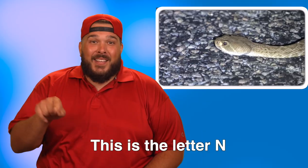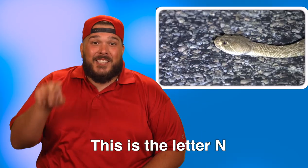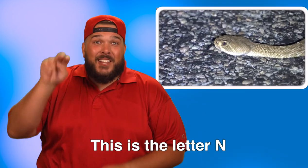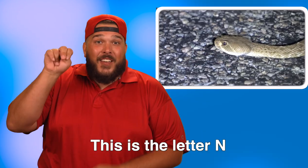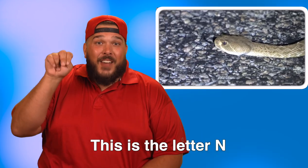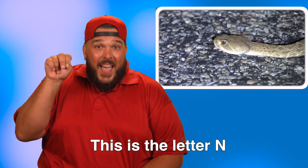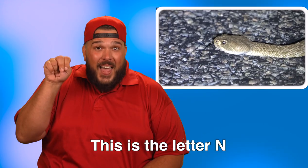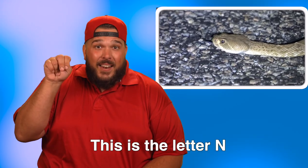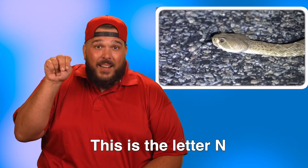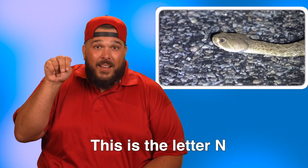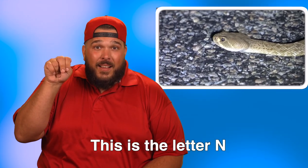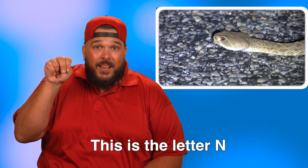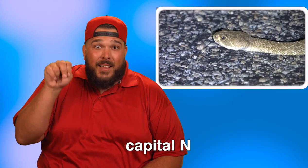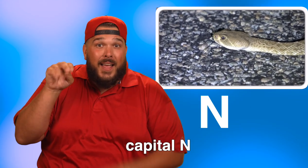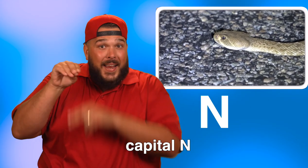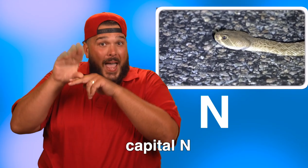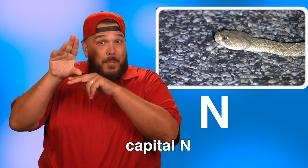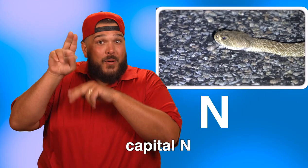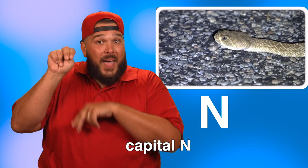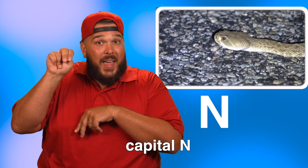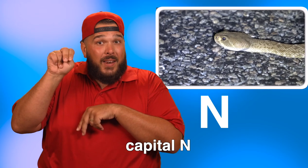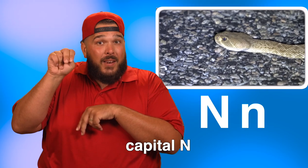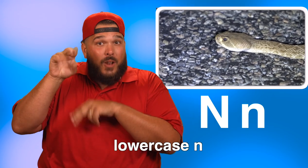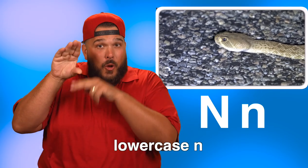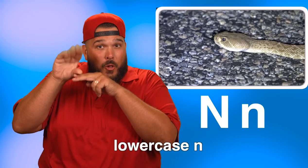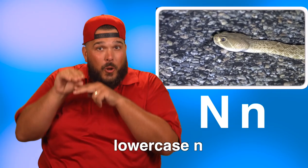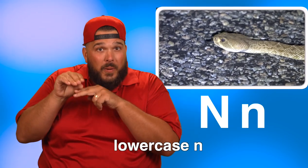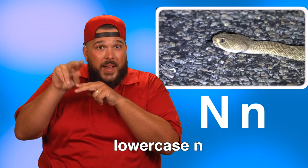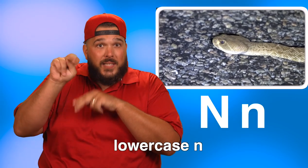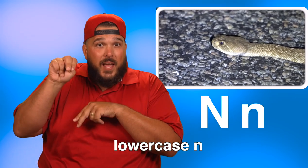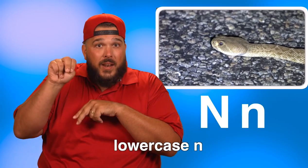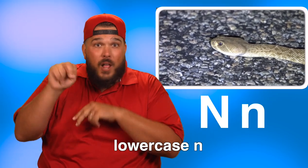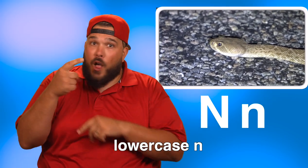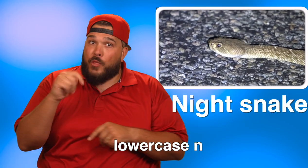This is a letter N. Capital N, lowercase n.